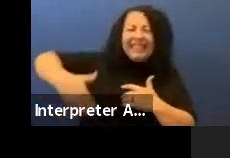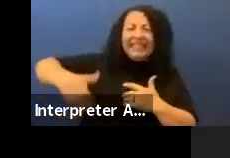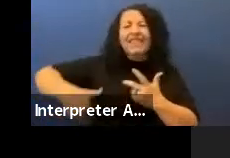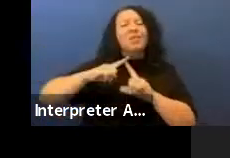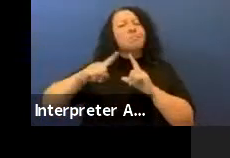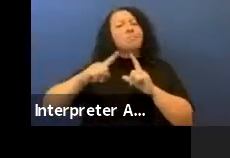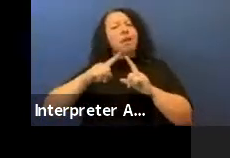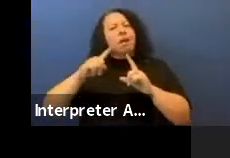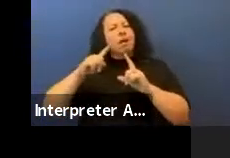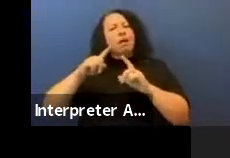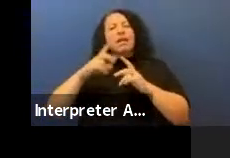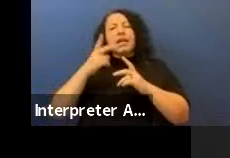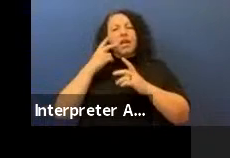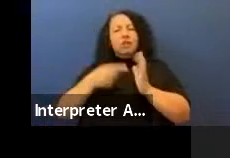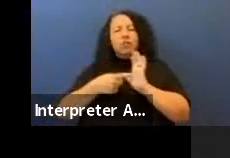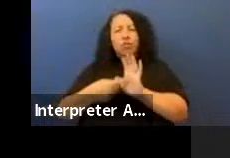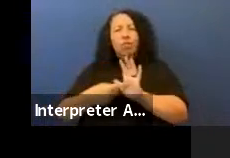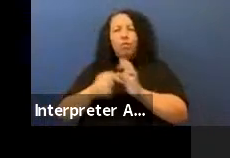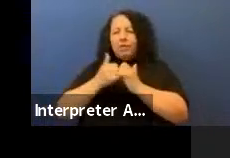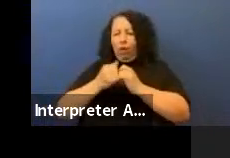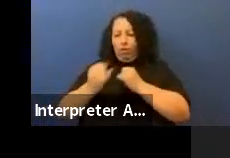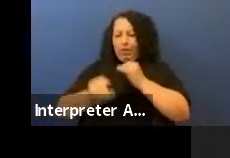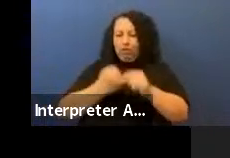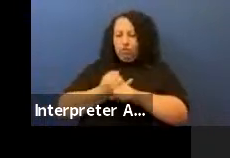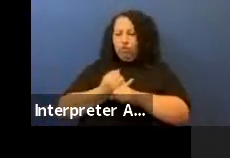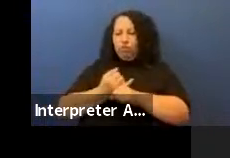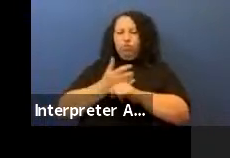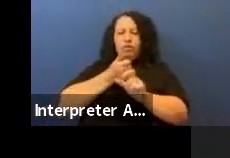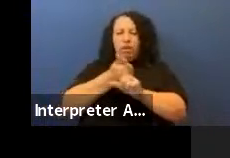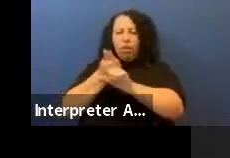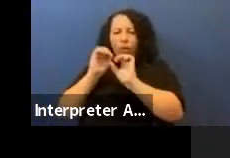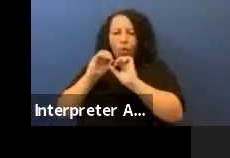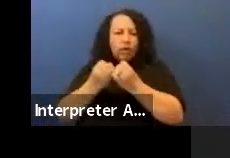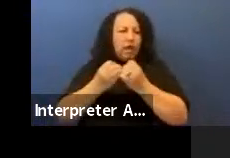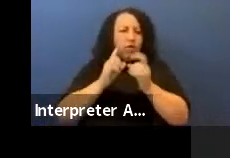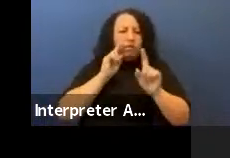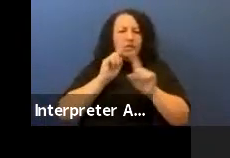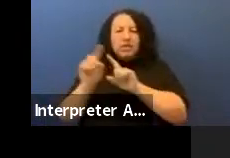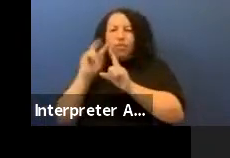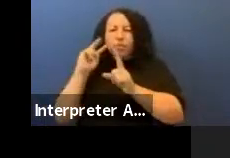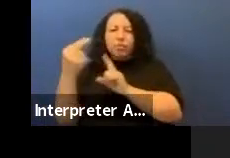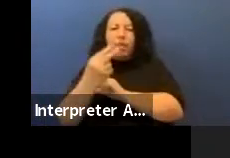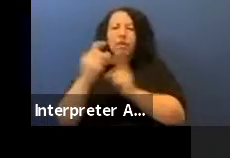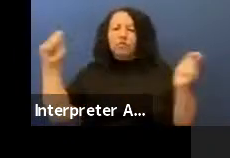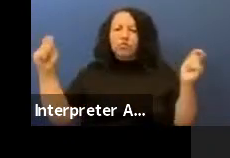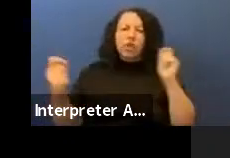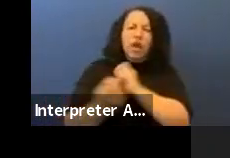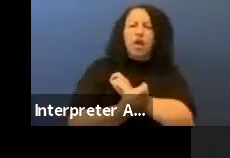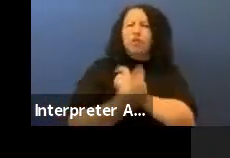are shifting, albeit slowly. Thanks to Ryan RedCorn for the photo.